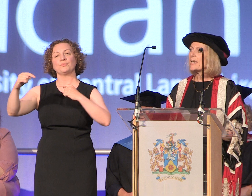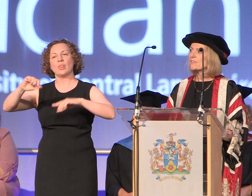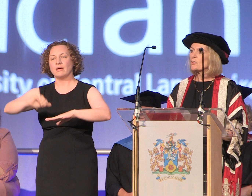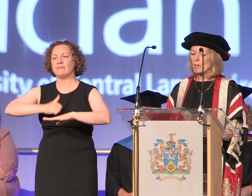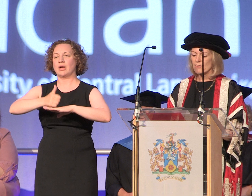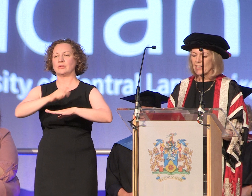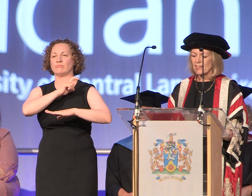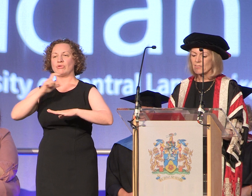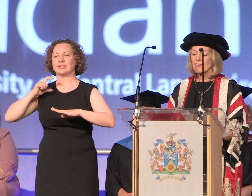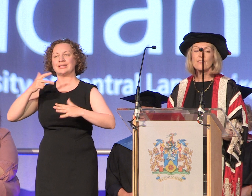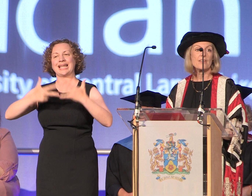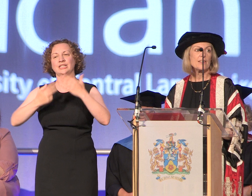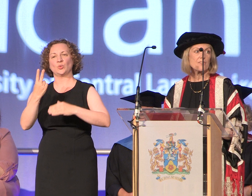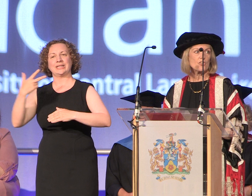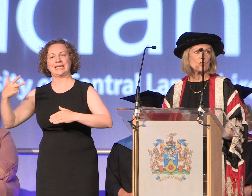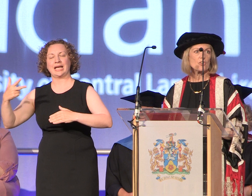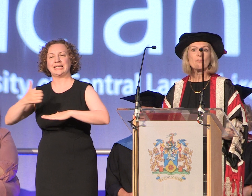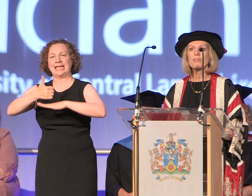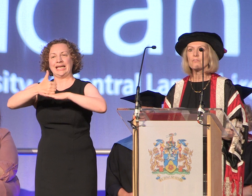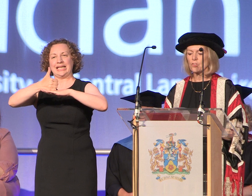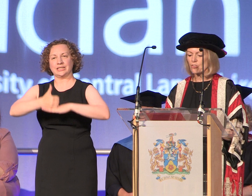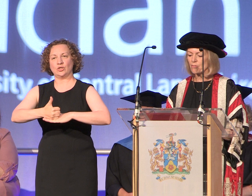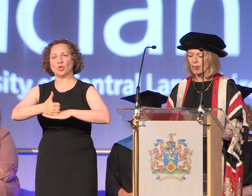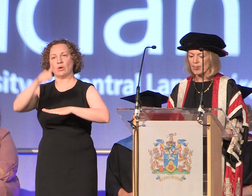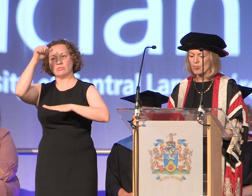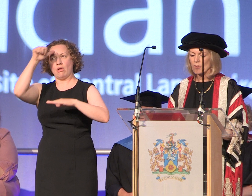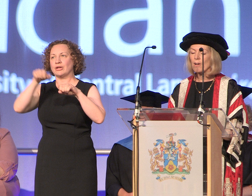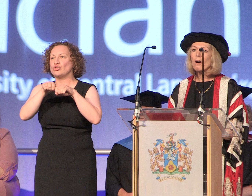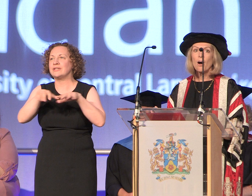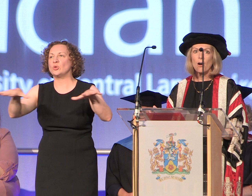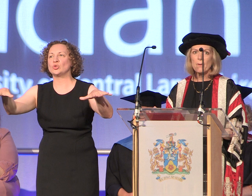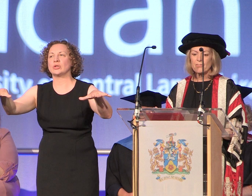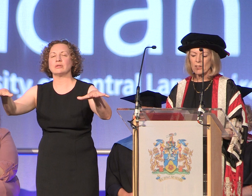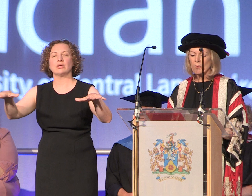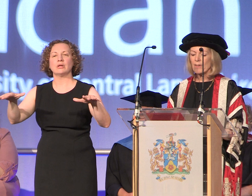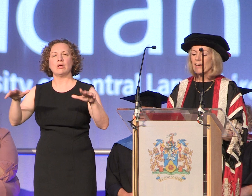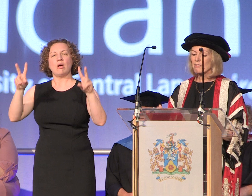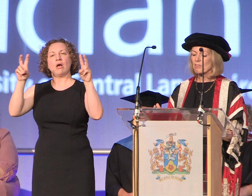1828 as the Institution for the Diffusion of Knowledge our motto Ex Solo Ad Solem